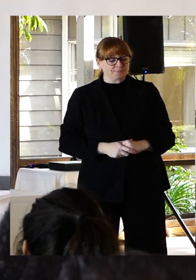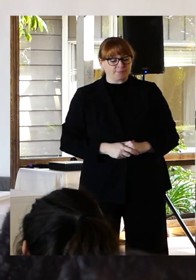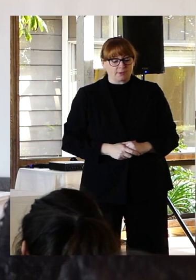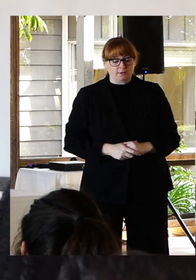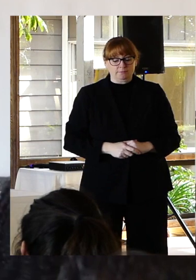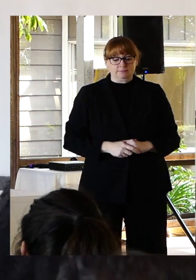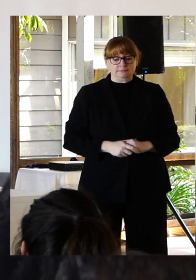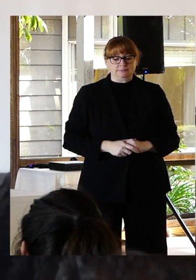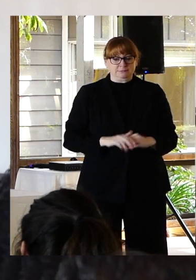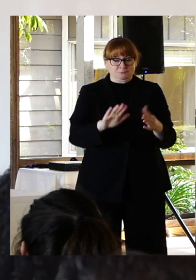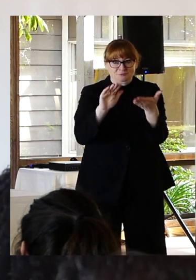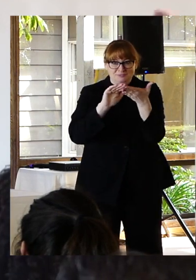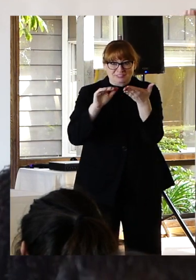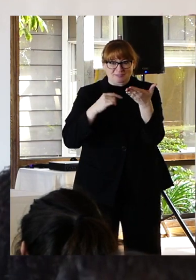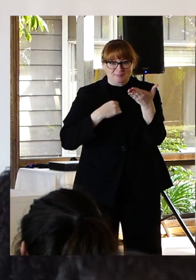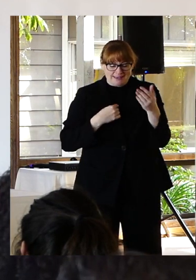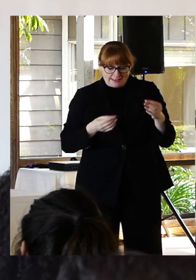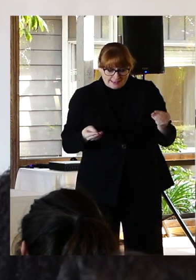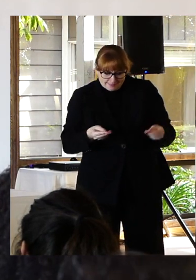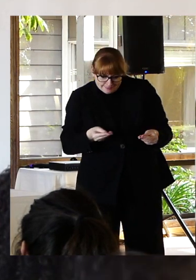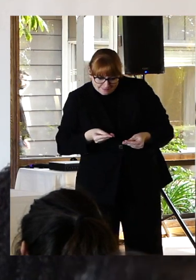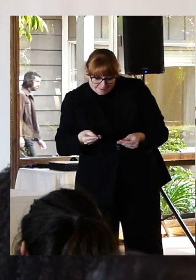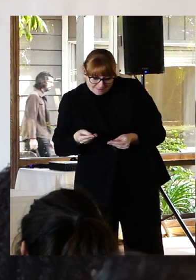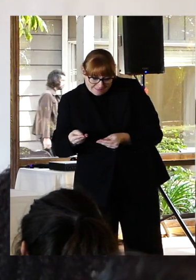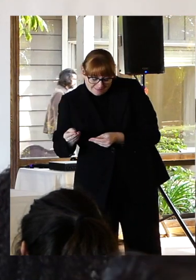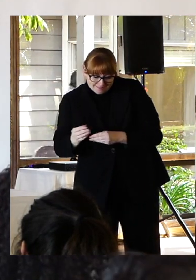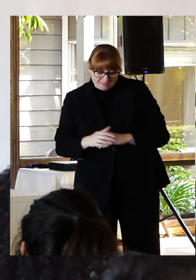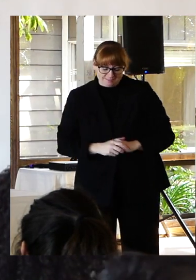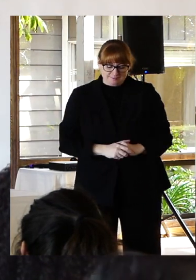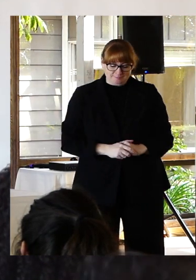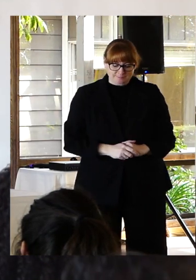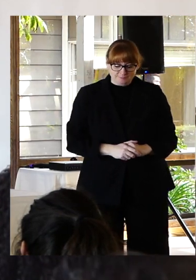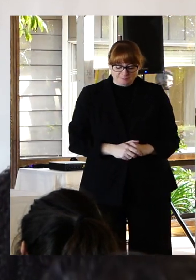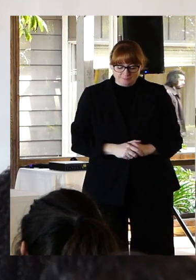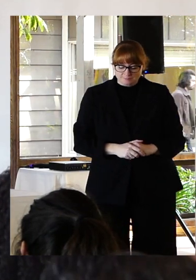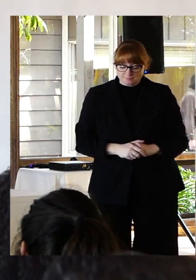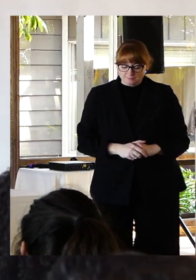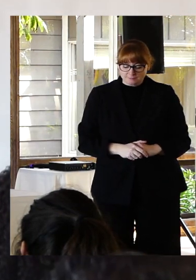Forgive me. And as I